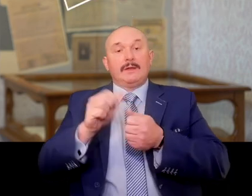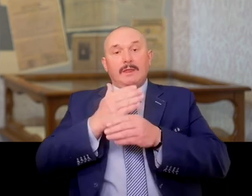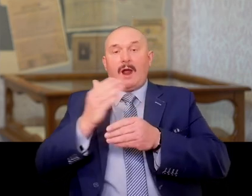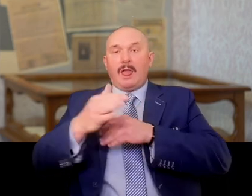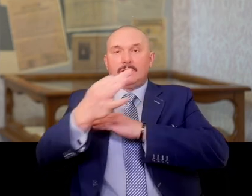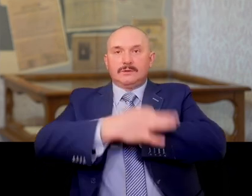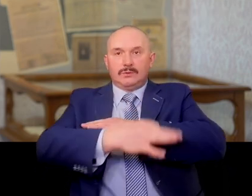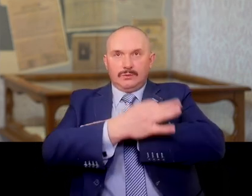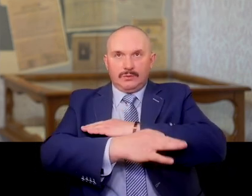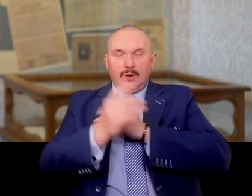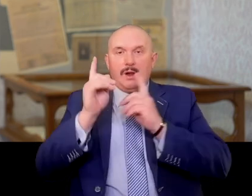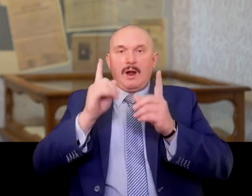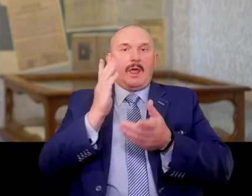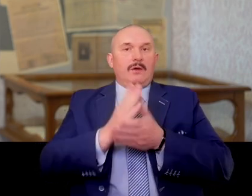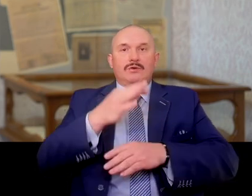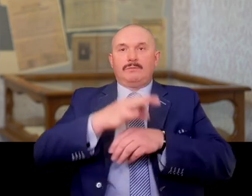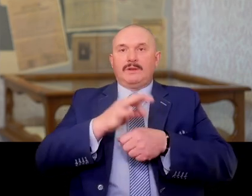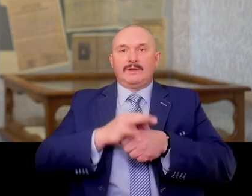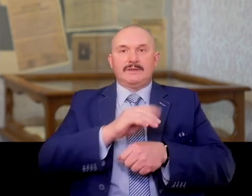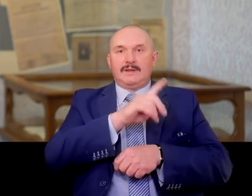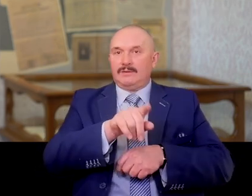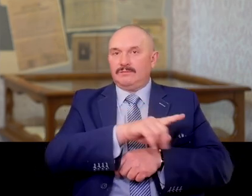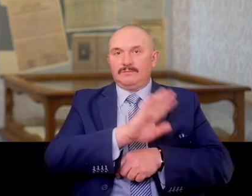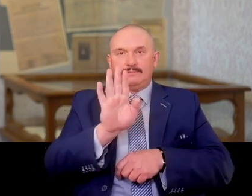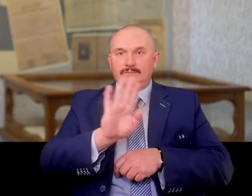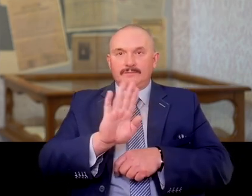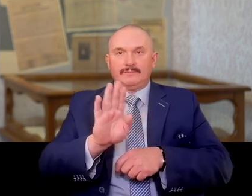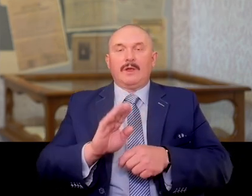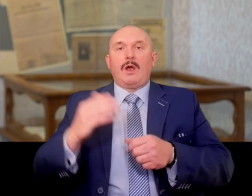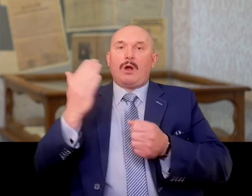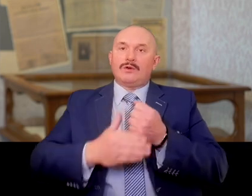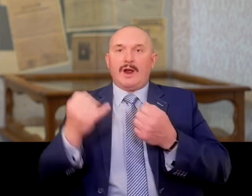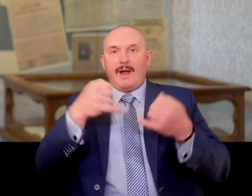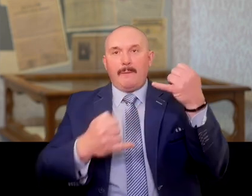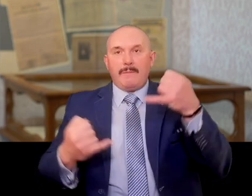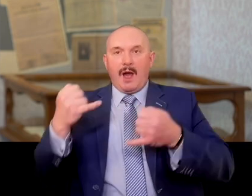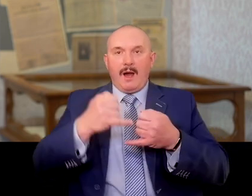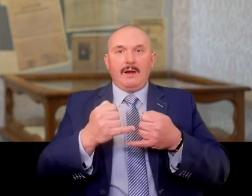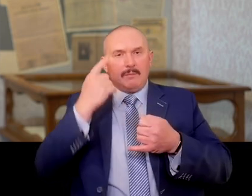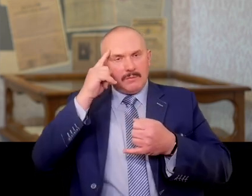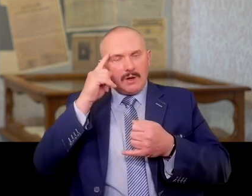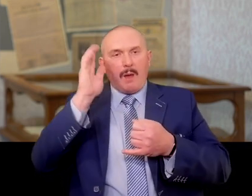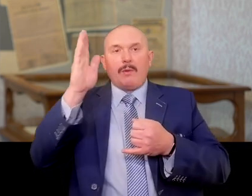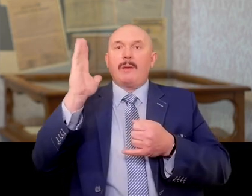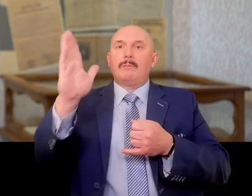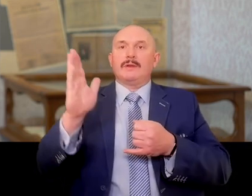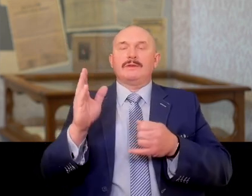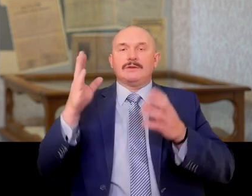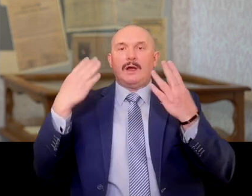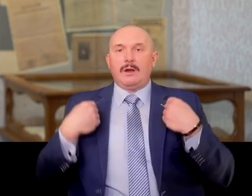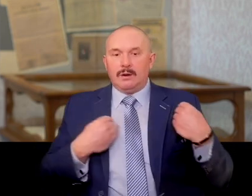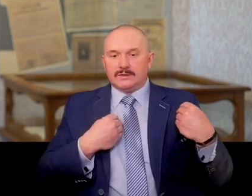however not medicine anymore, but she finished chemistry, so she could teach girls in our educational institutions in the future.